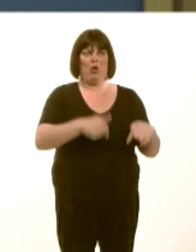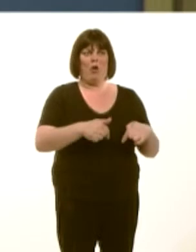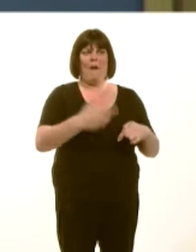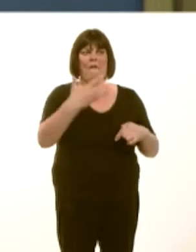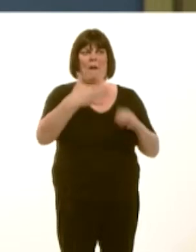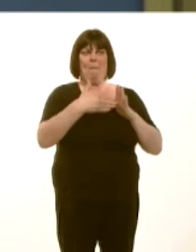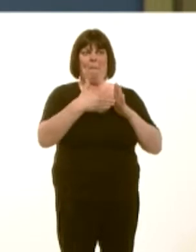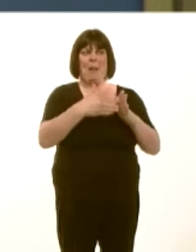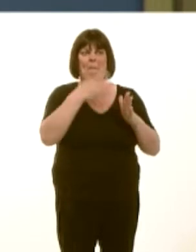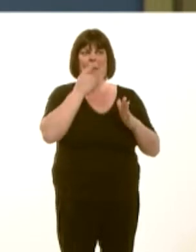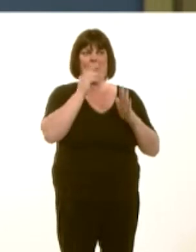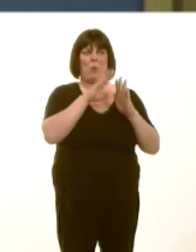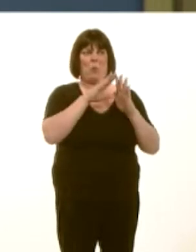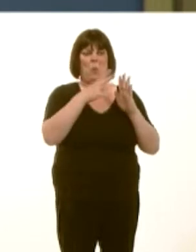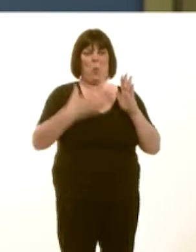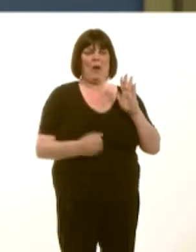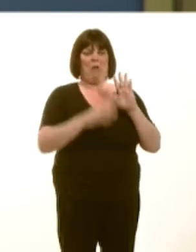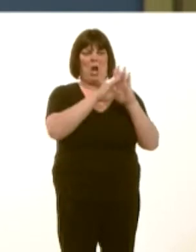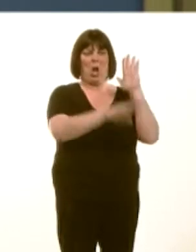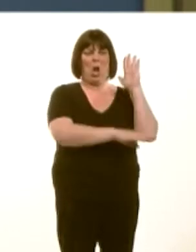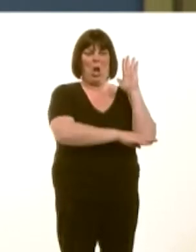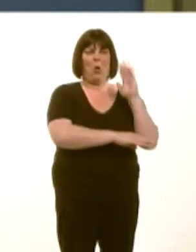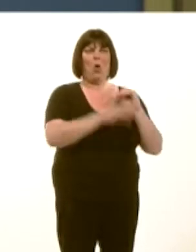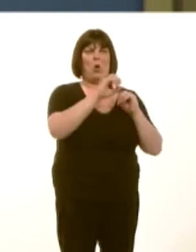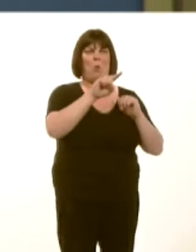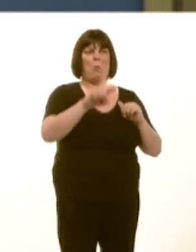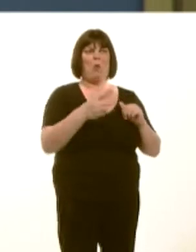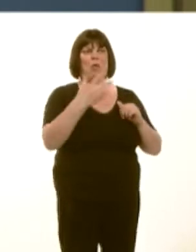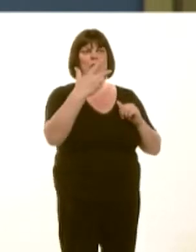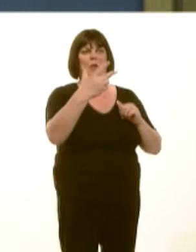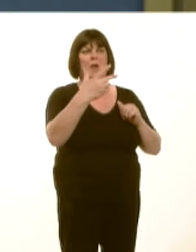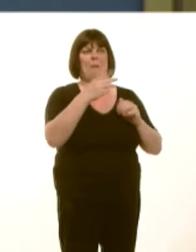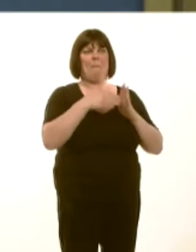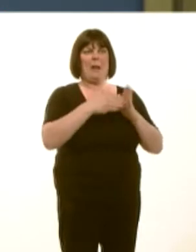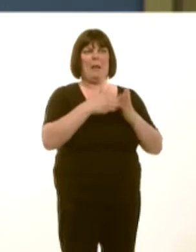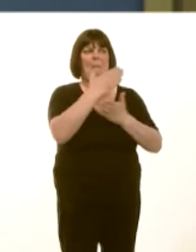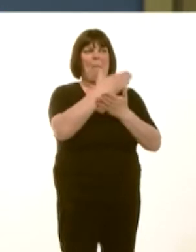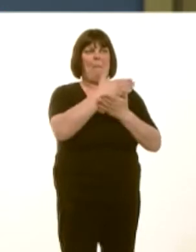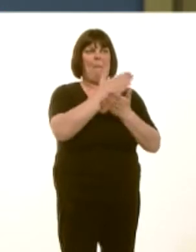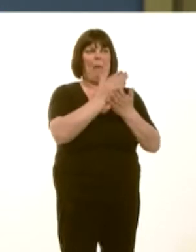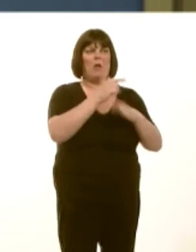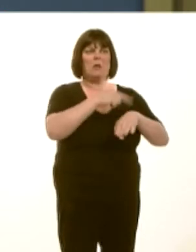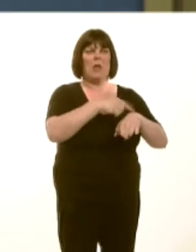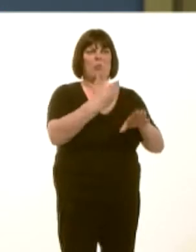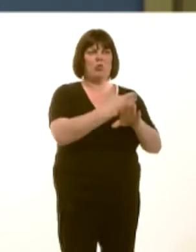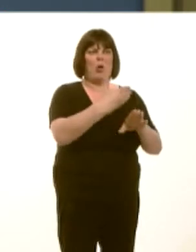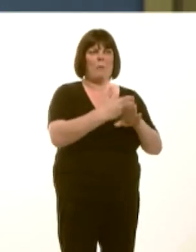Mae 5 miliwn ar gyflogau isel iawn, 1.3 miliwn mewn swyddi rhan amser ac 1.8 miliwn ar gytundebau